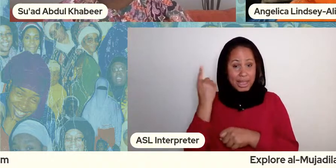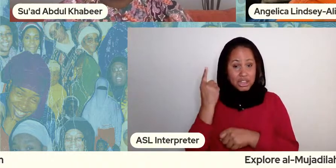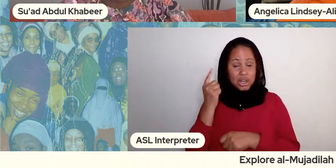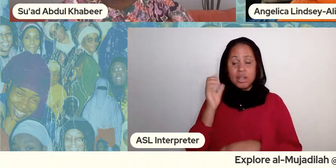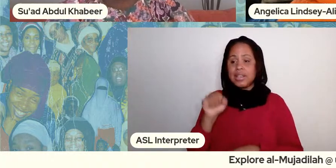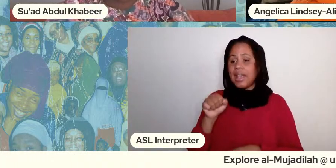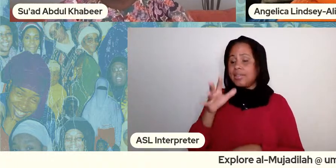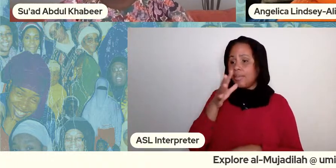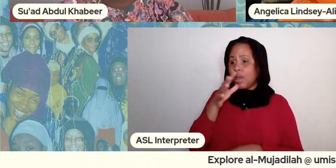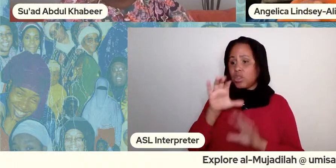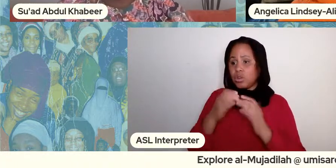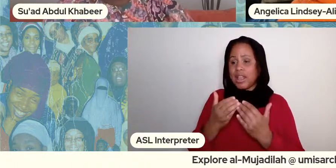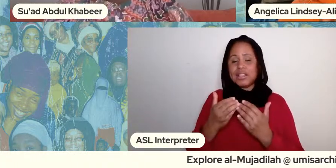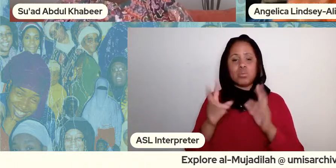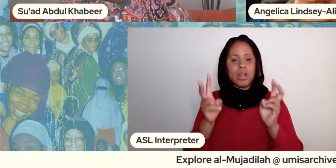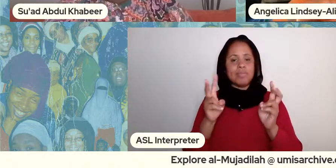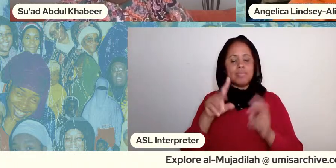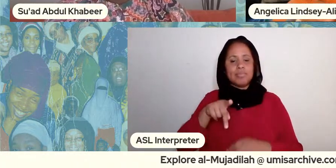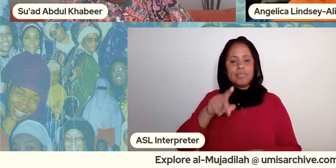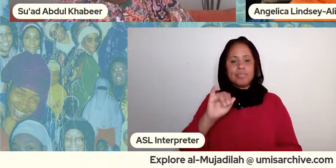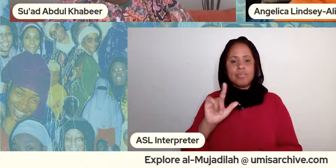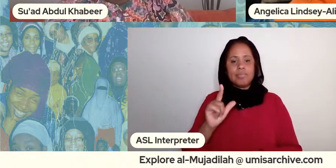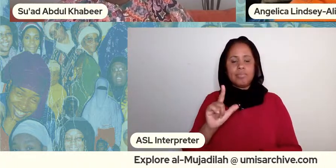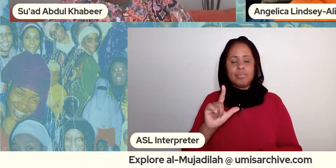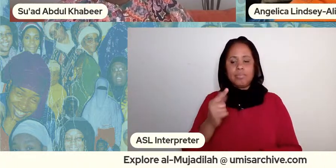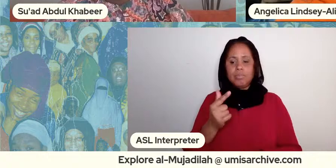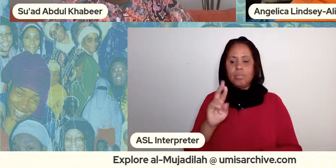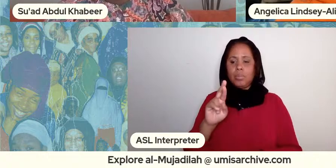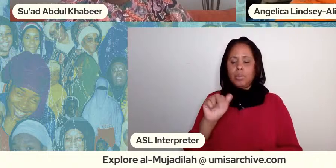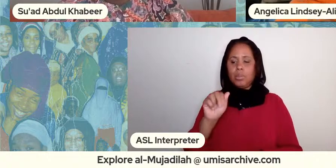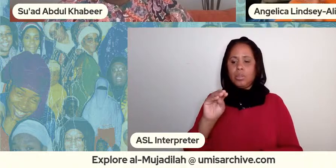class the pilgrimage of the soul is the class that is is looking at the story of our mother